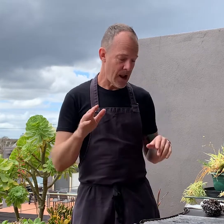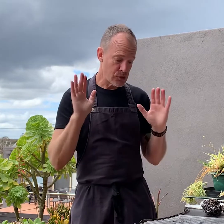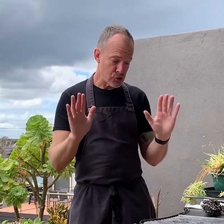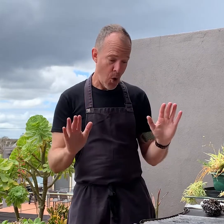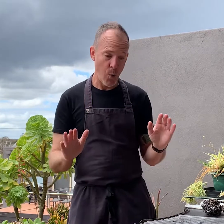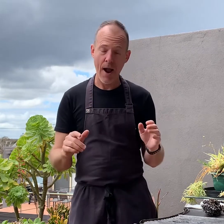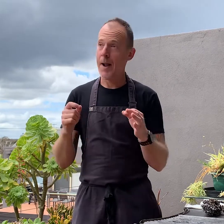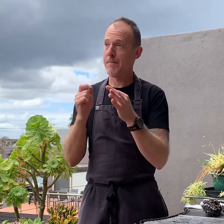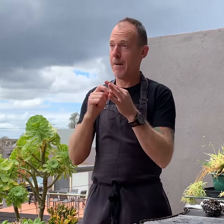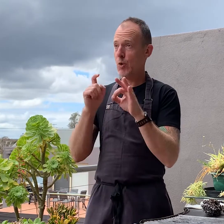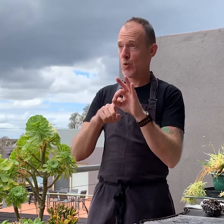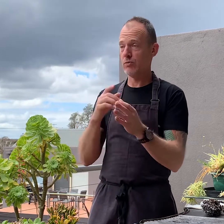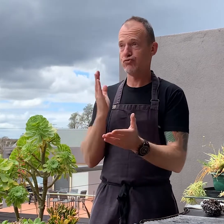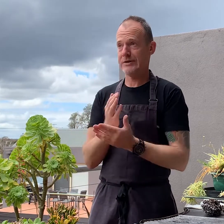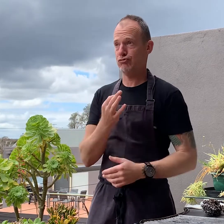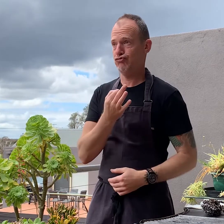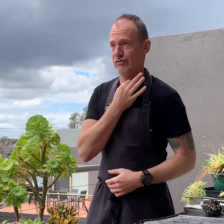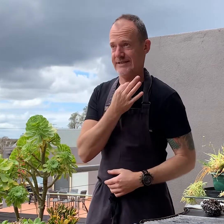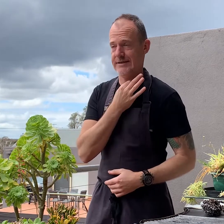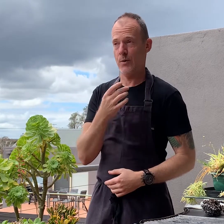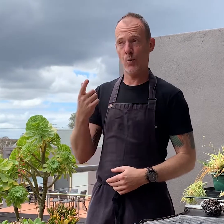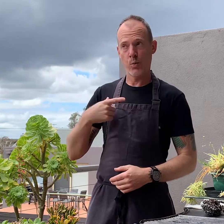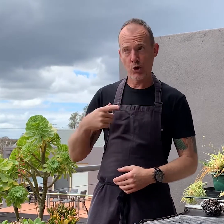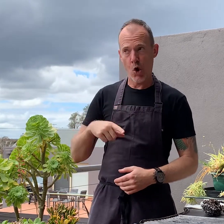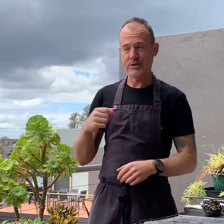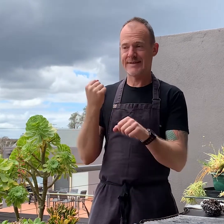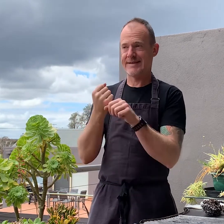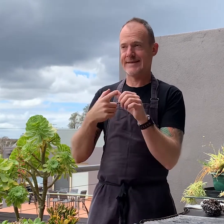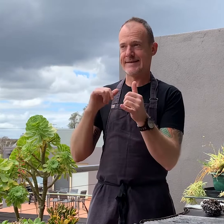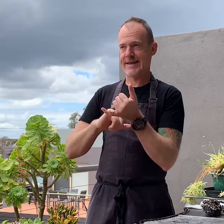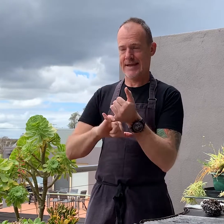BBQs can be risky because of gas.